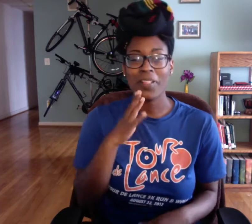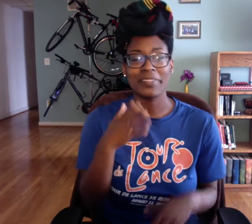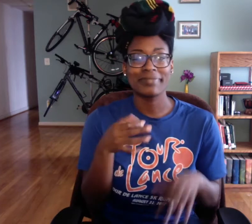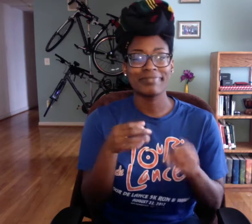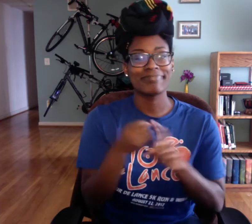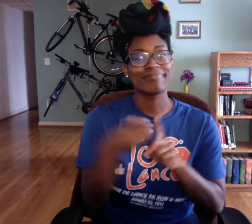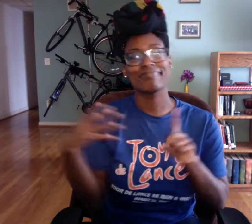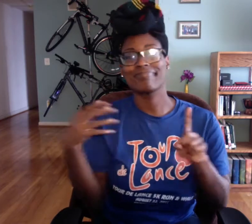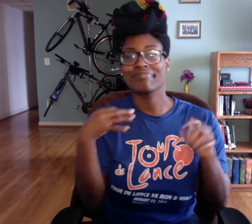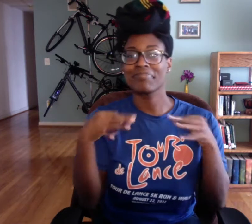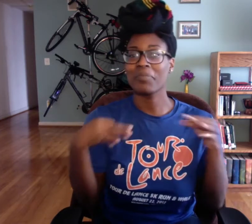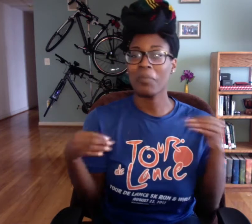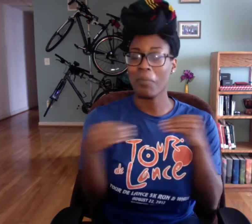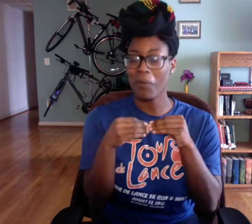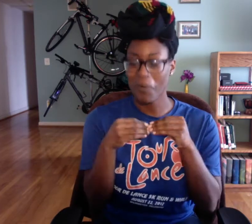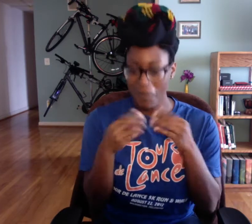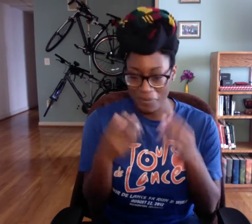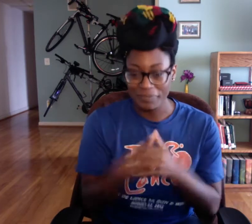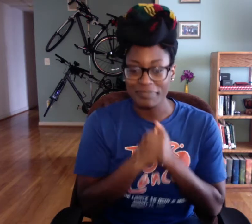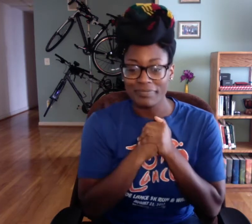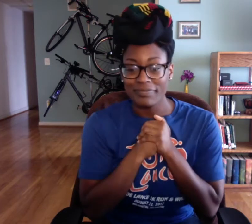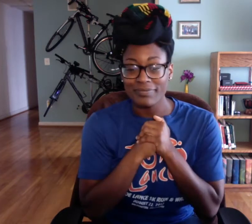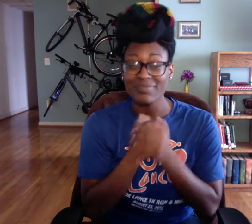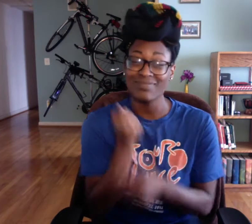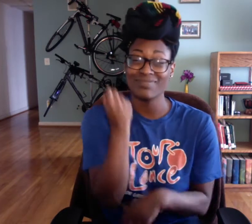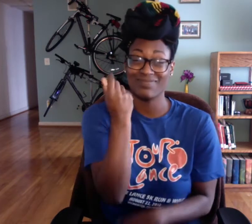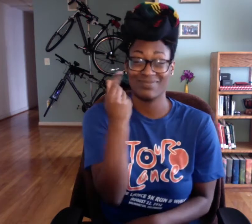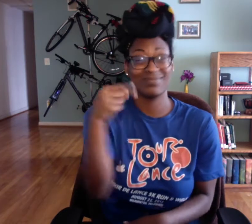So I'll talk about that more.